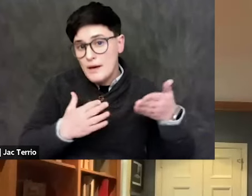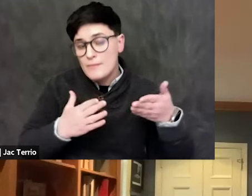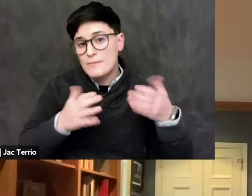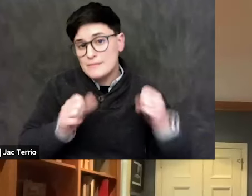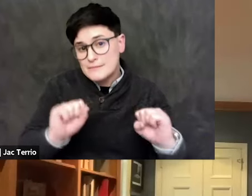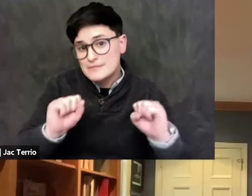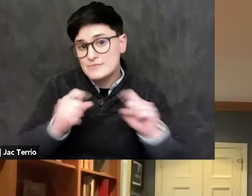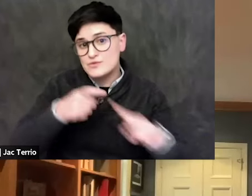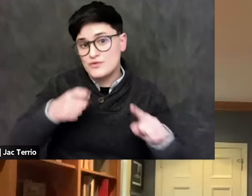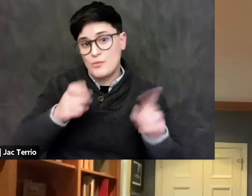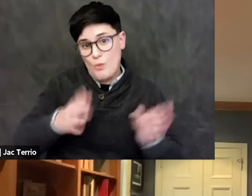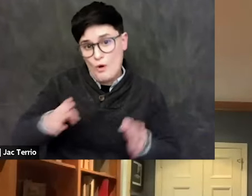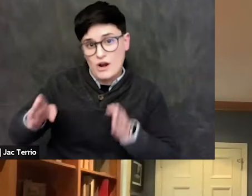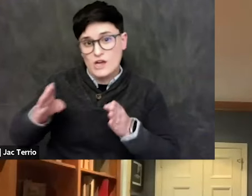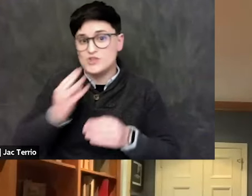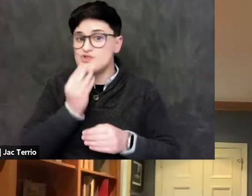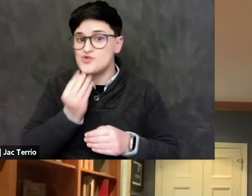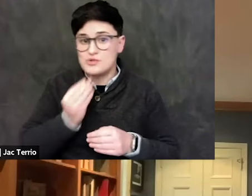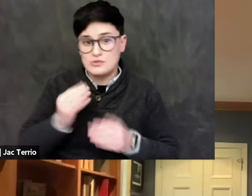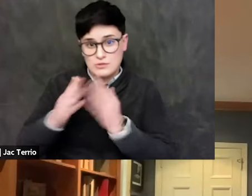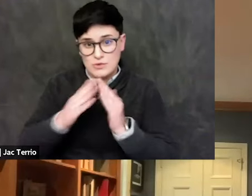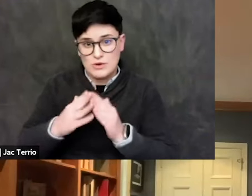to suppress some pro-Palestinian speech.